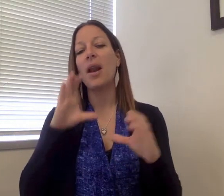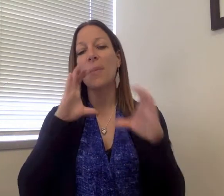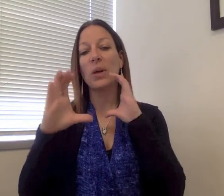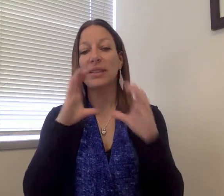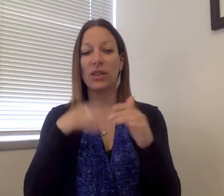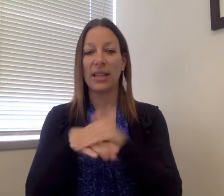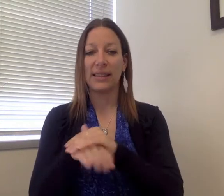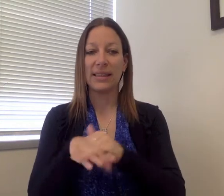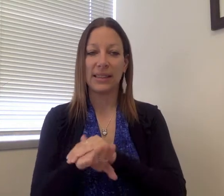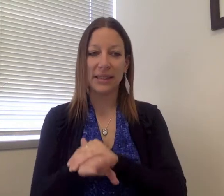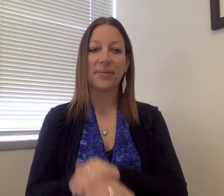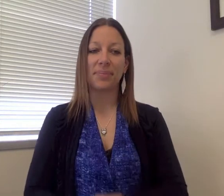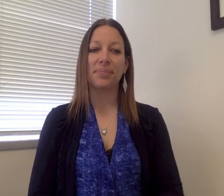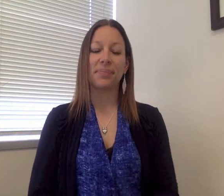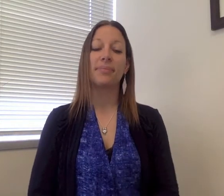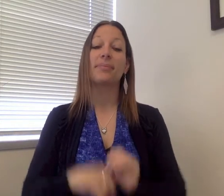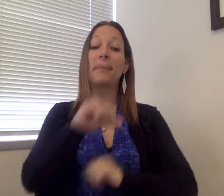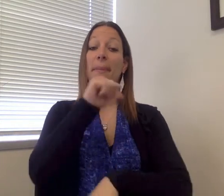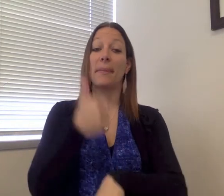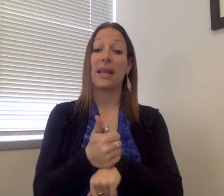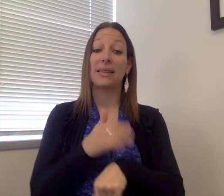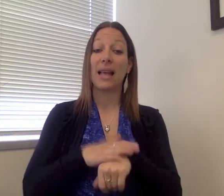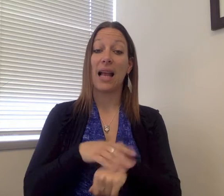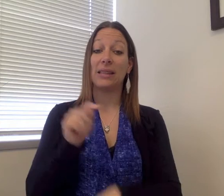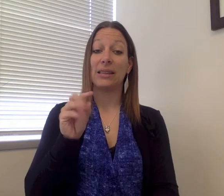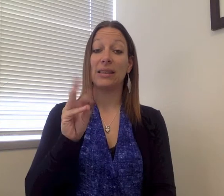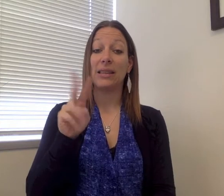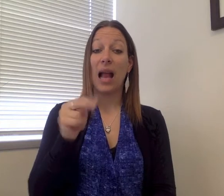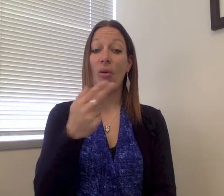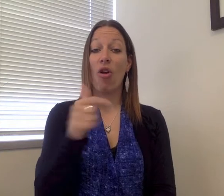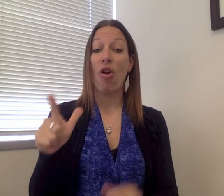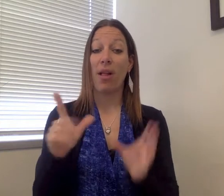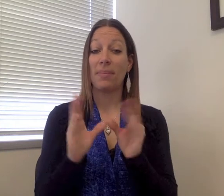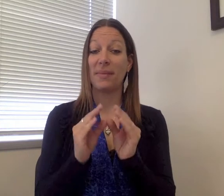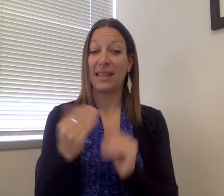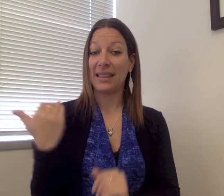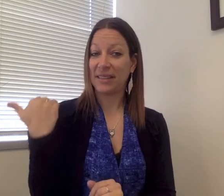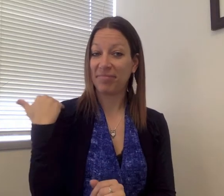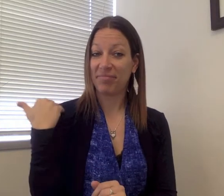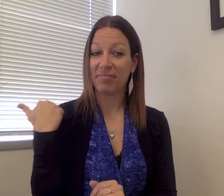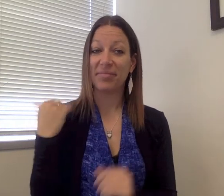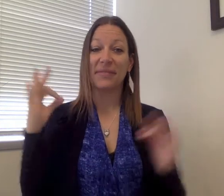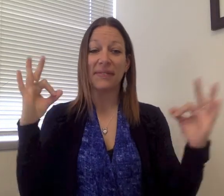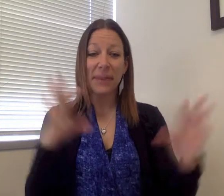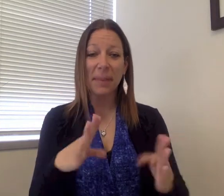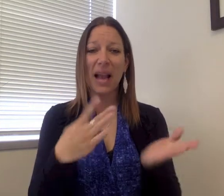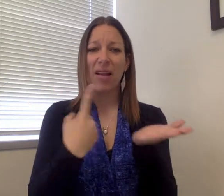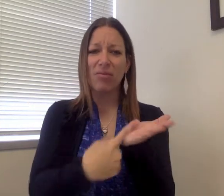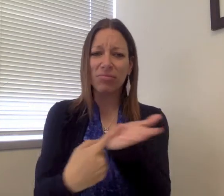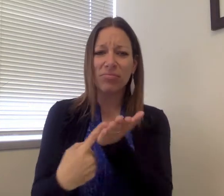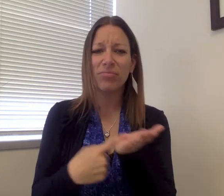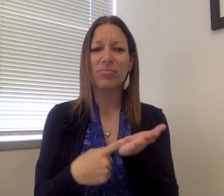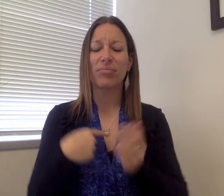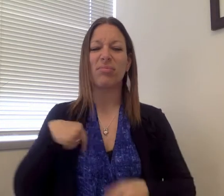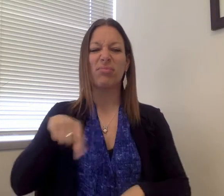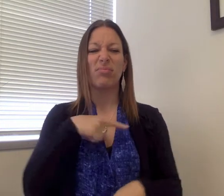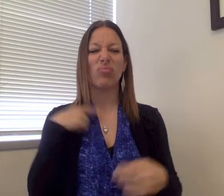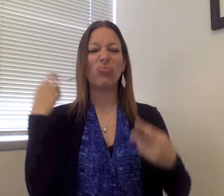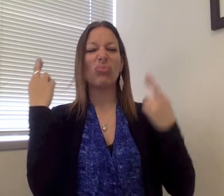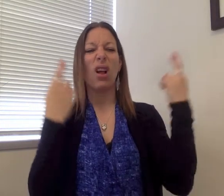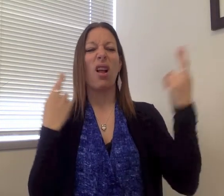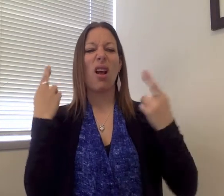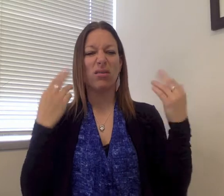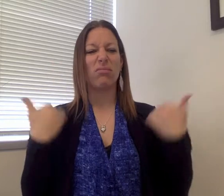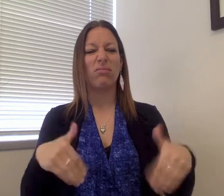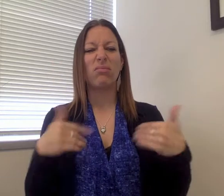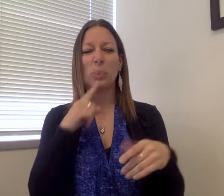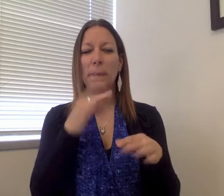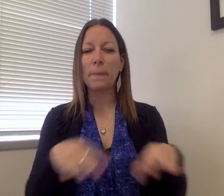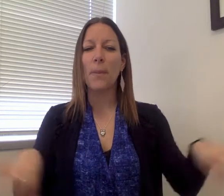access. Based on feedback from our last town hall meeting, the Deafblind community needs